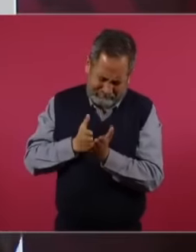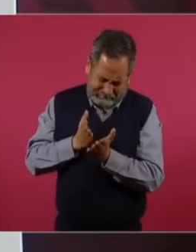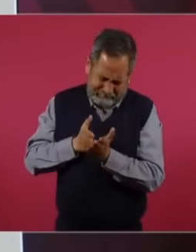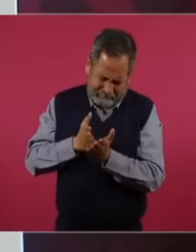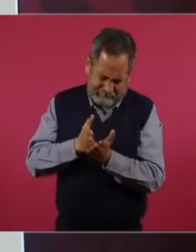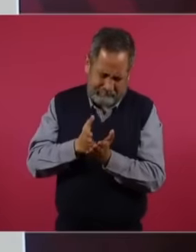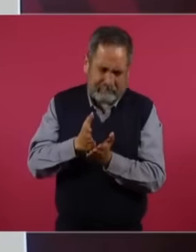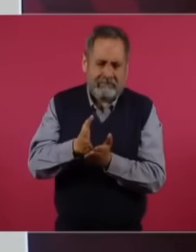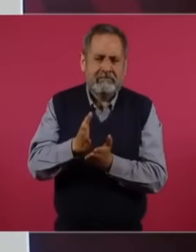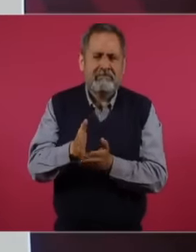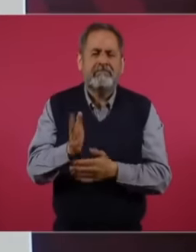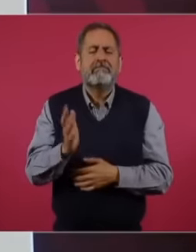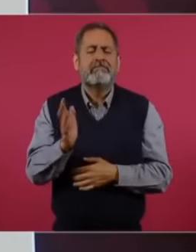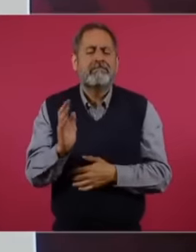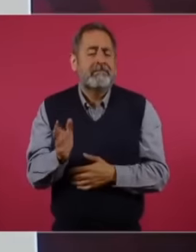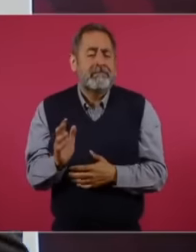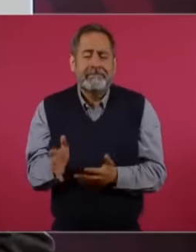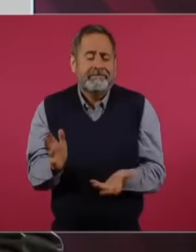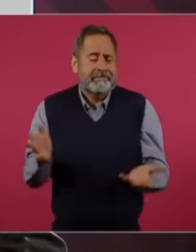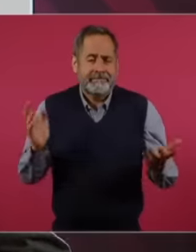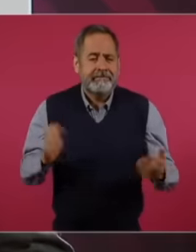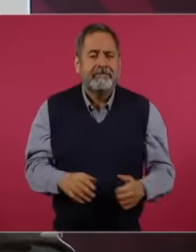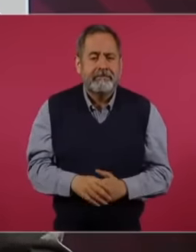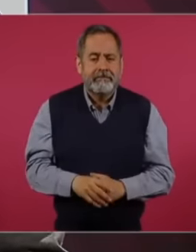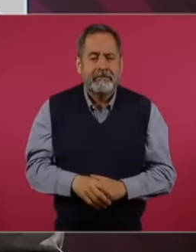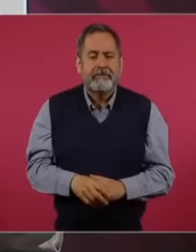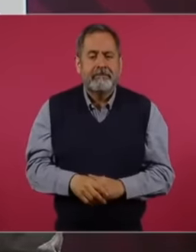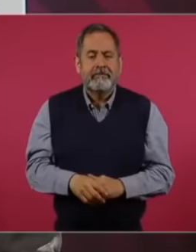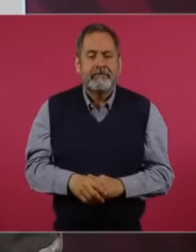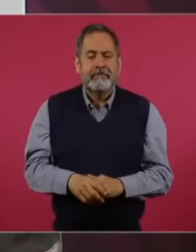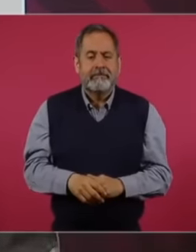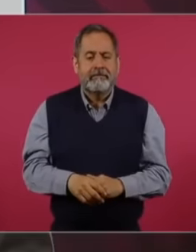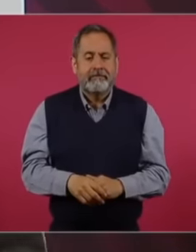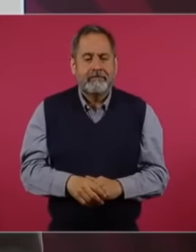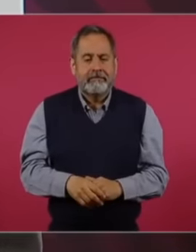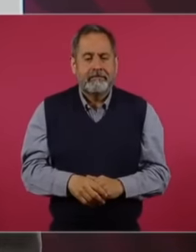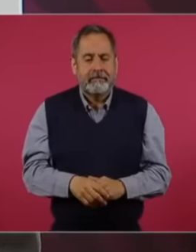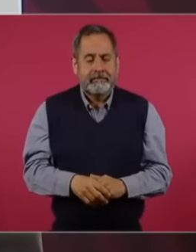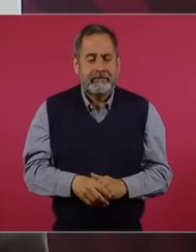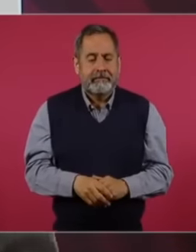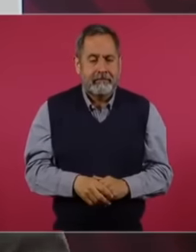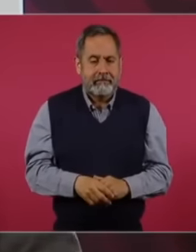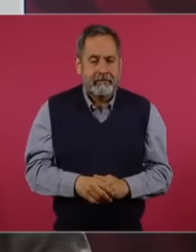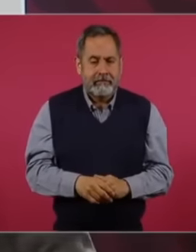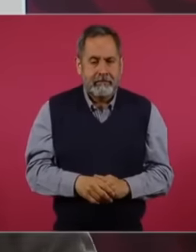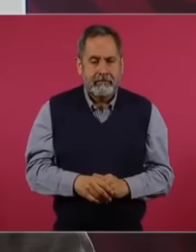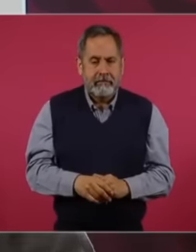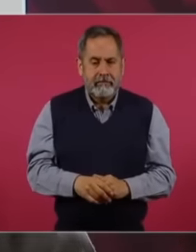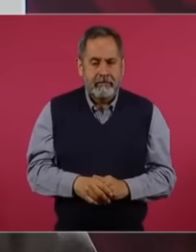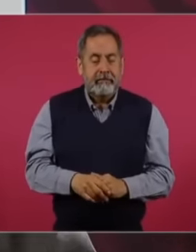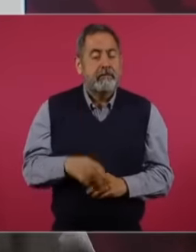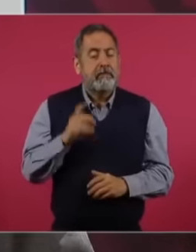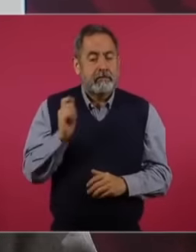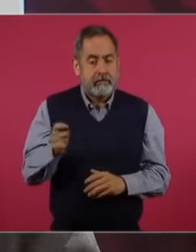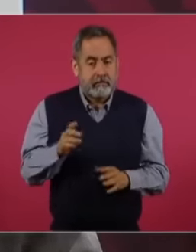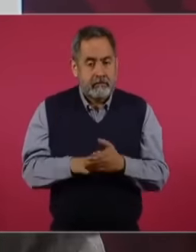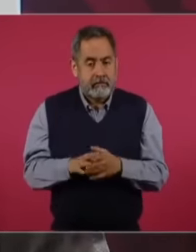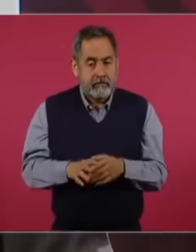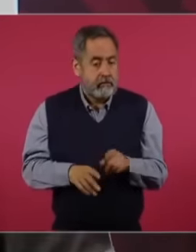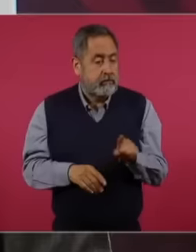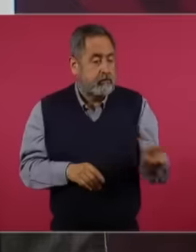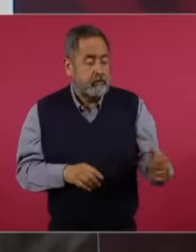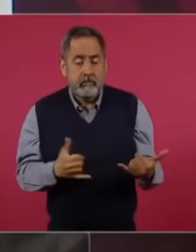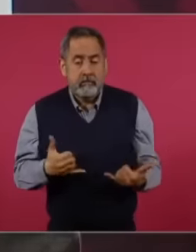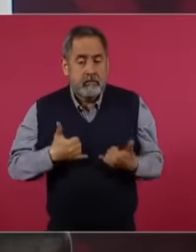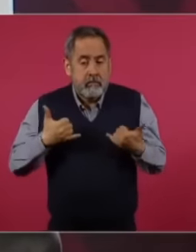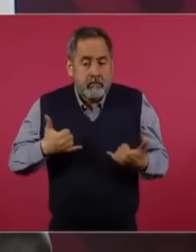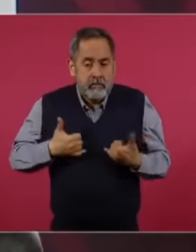already walked, then The young person, not